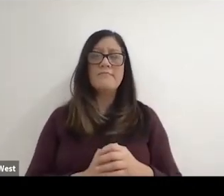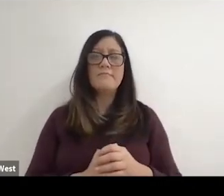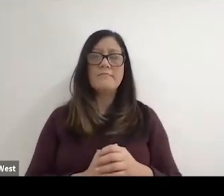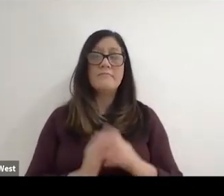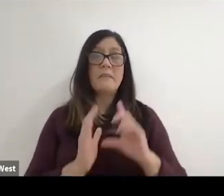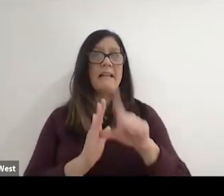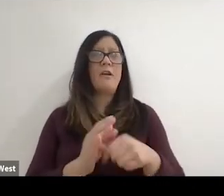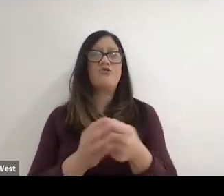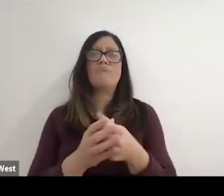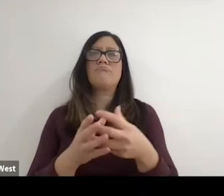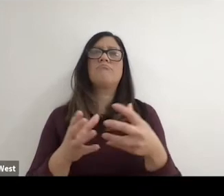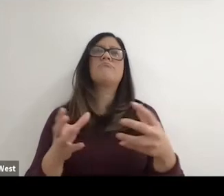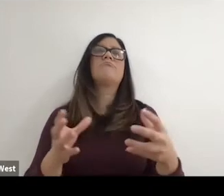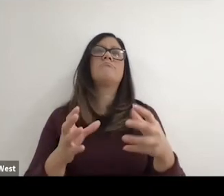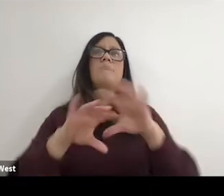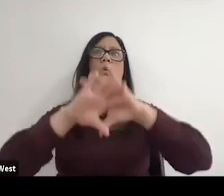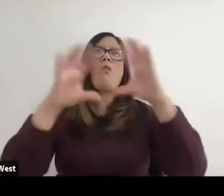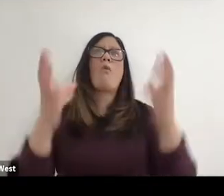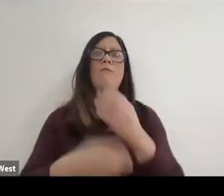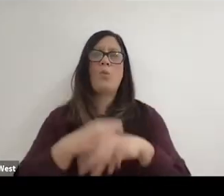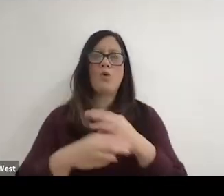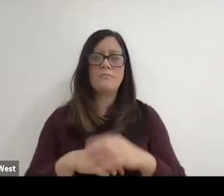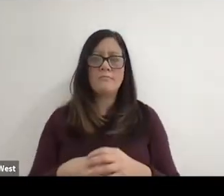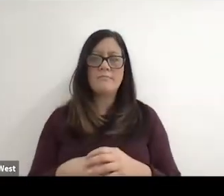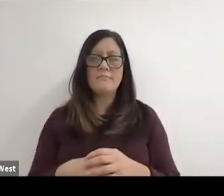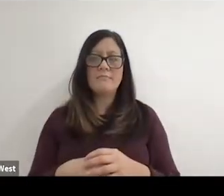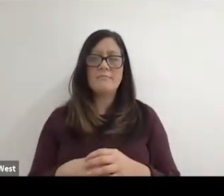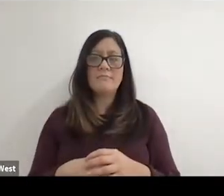grow the game internationally. We never expected really to to